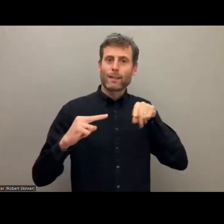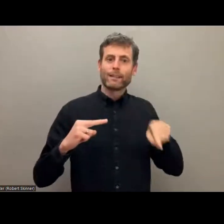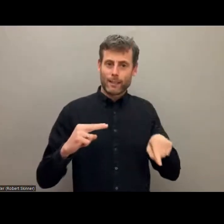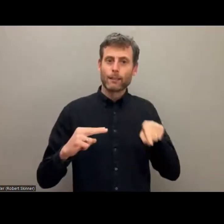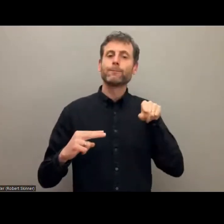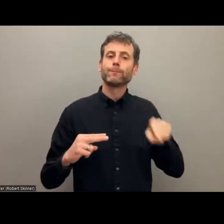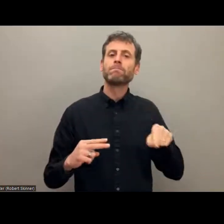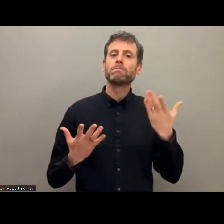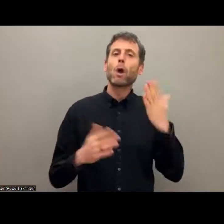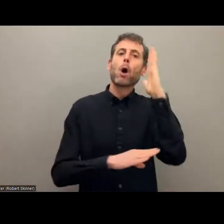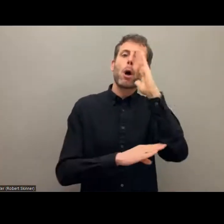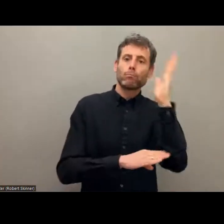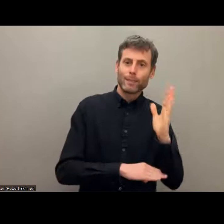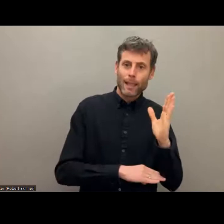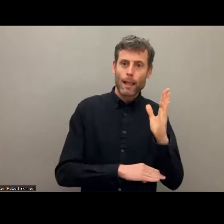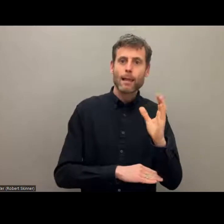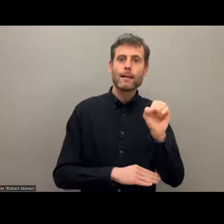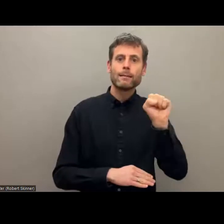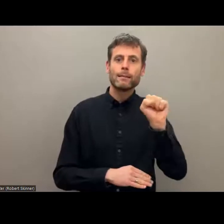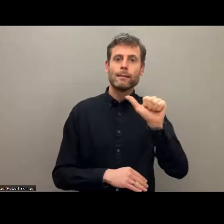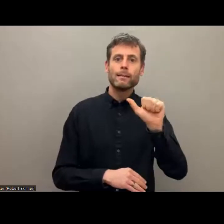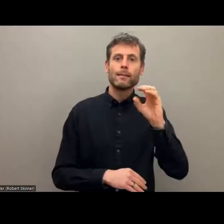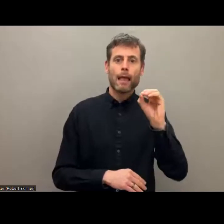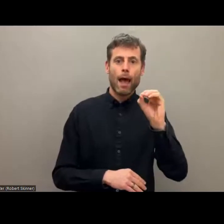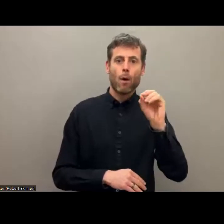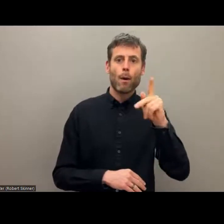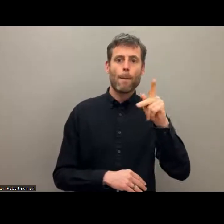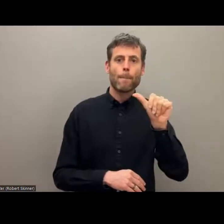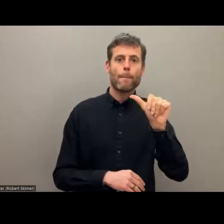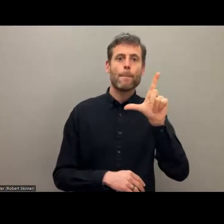Paulo, Brazil. She is a member of the organization of persons with